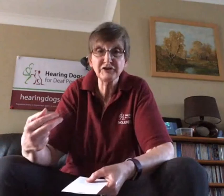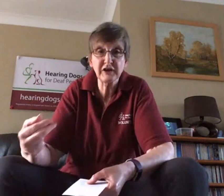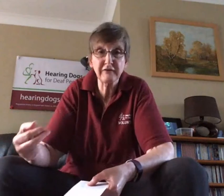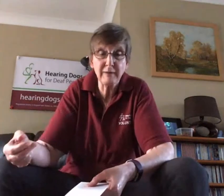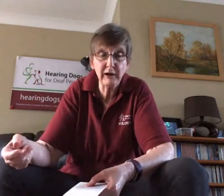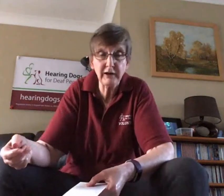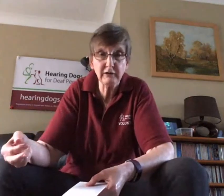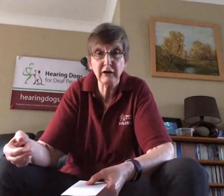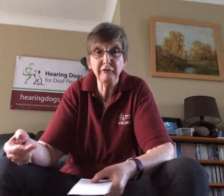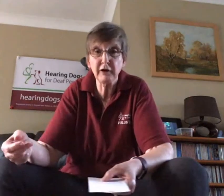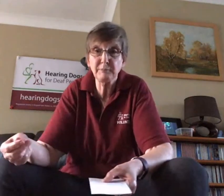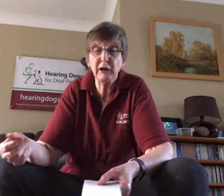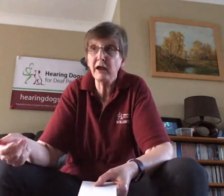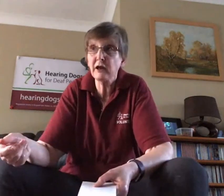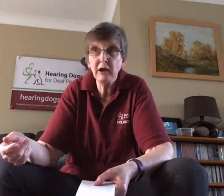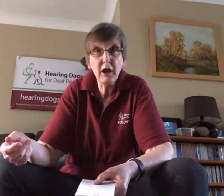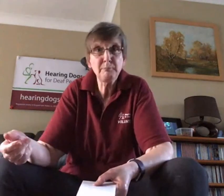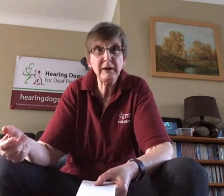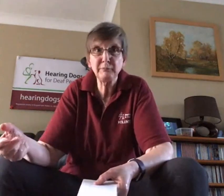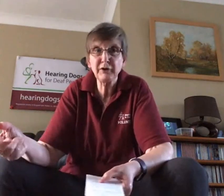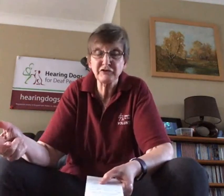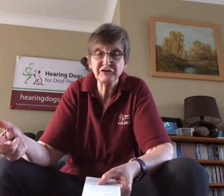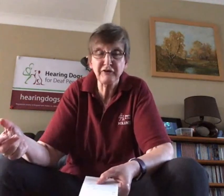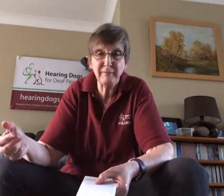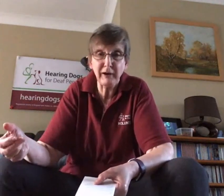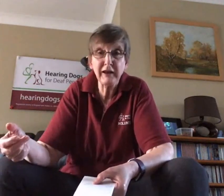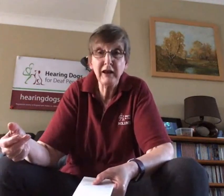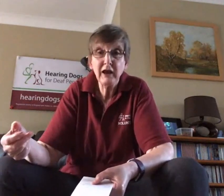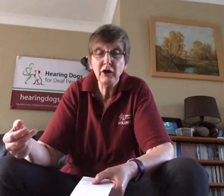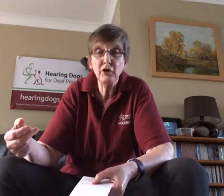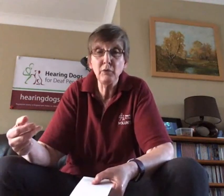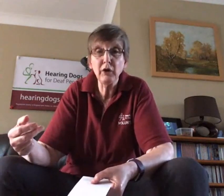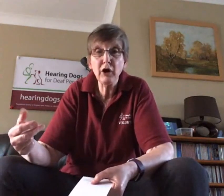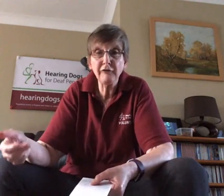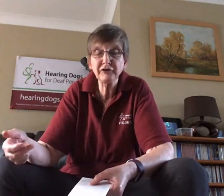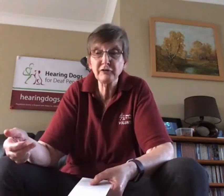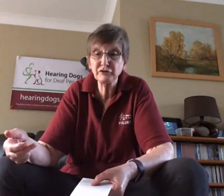family, like a bit like a bed and breakfast family who will look after them during the